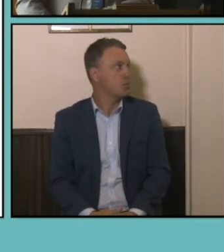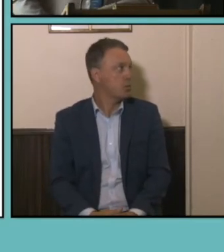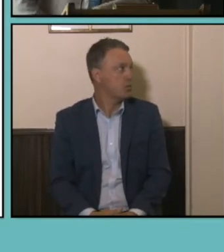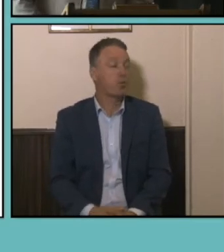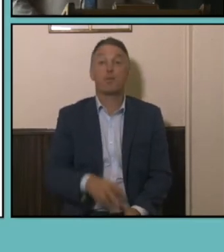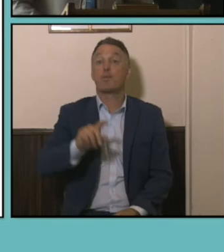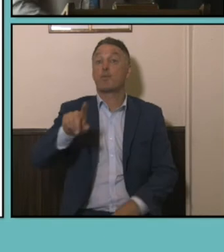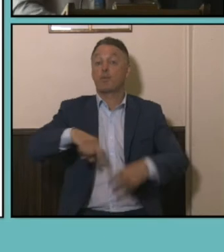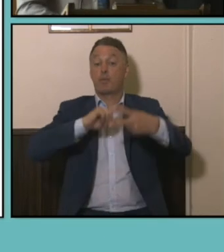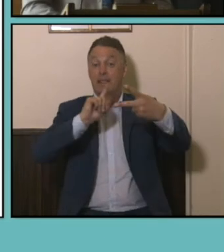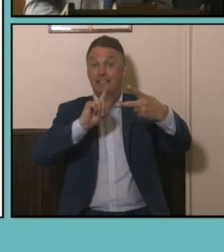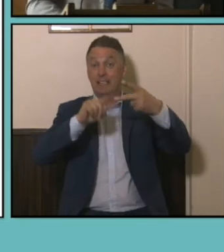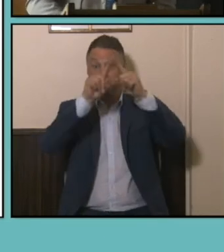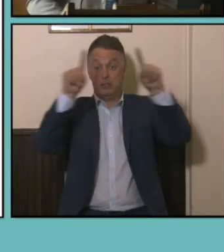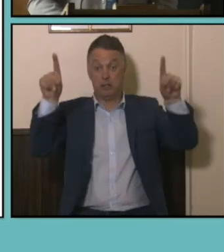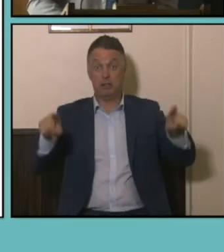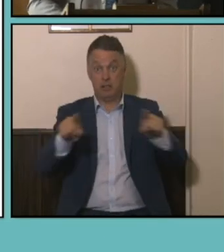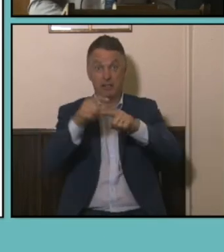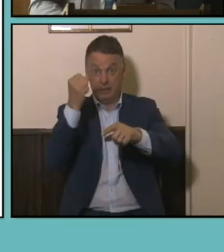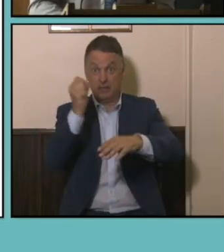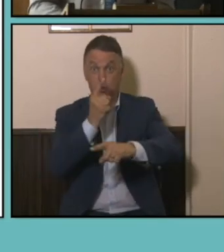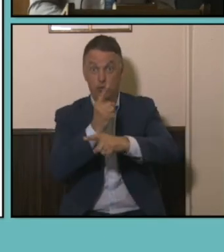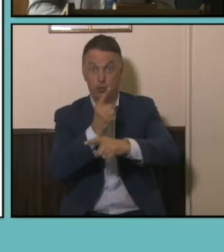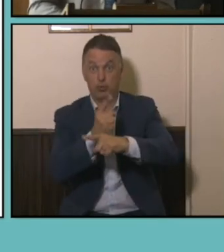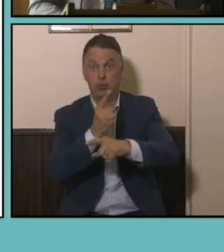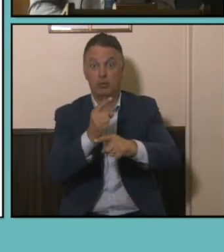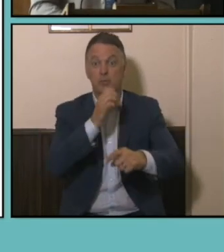to the second slide, I can see here in Canberra a number of people anxiously